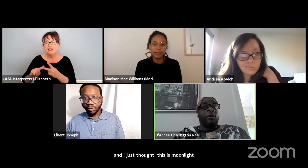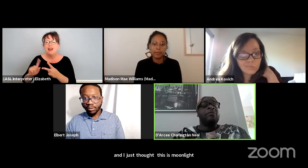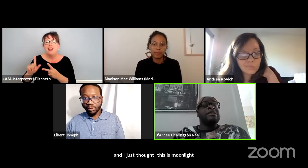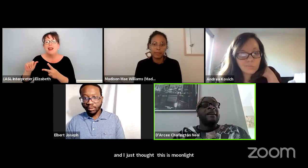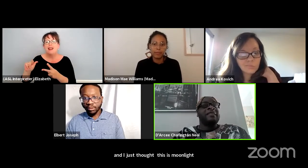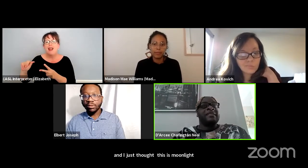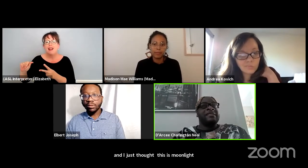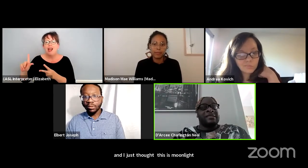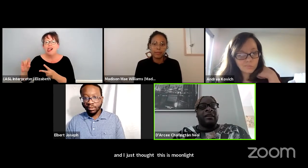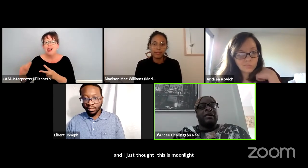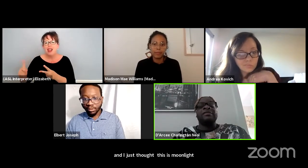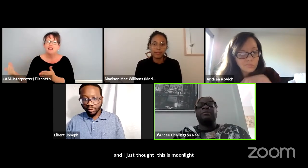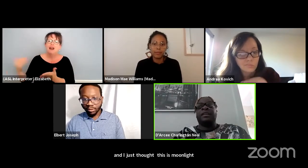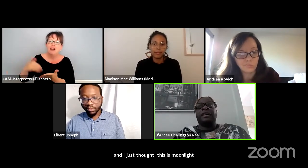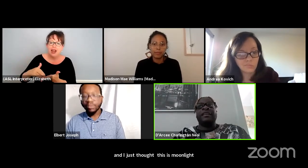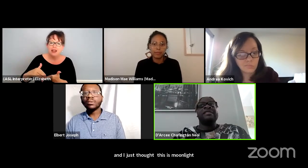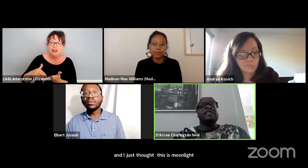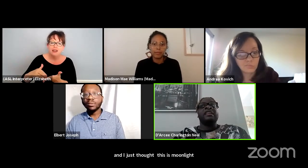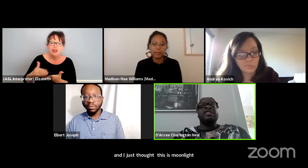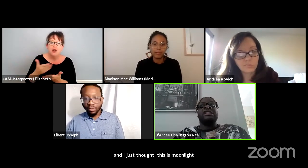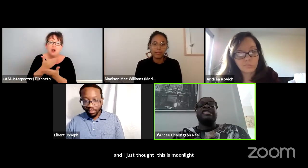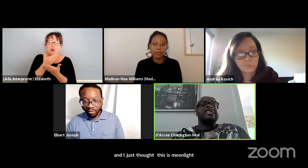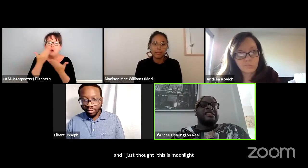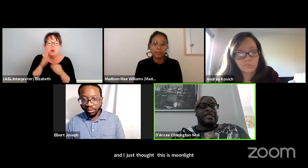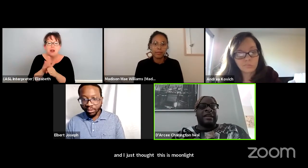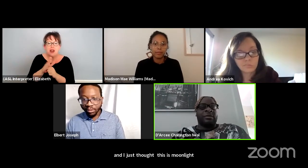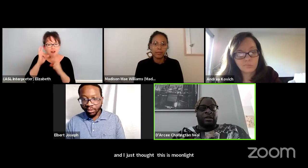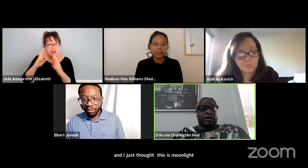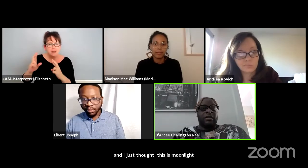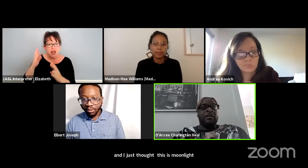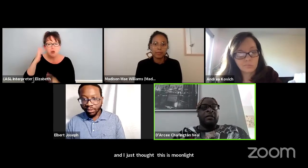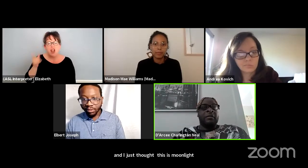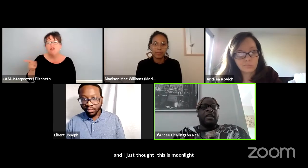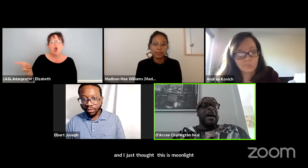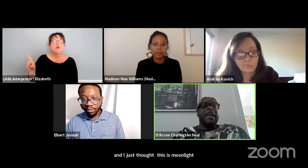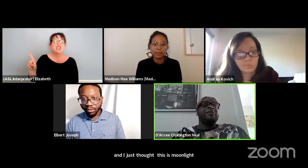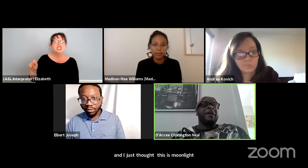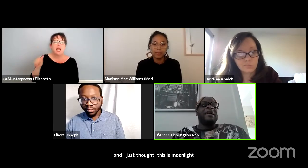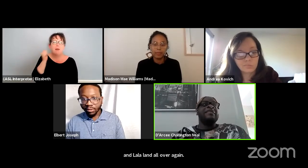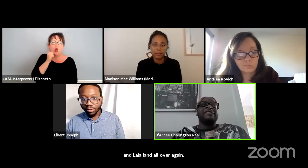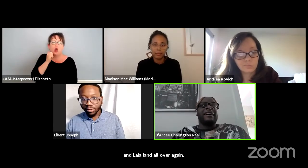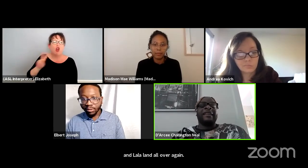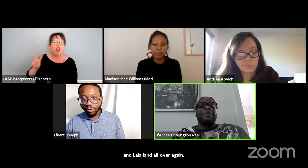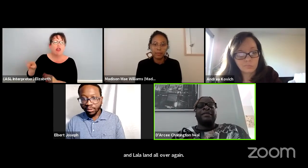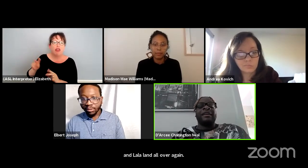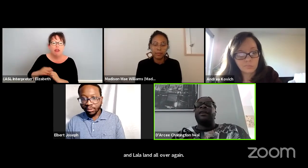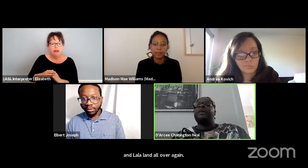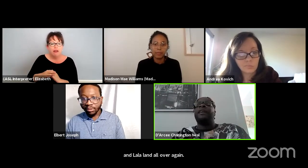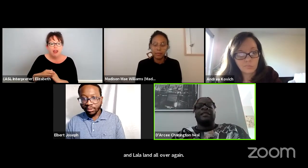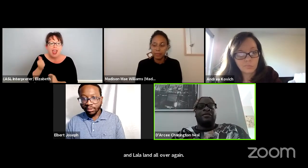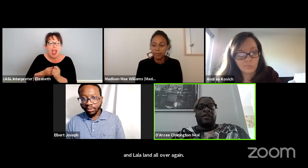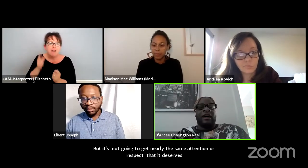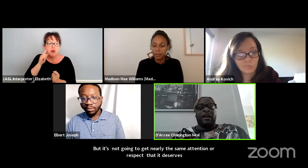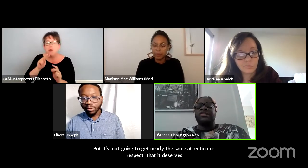or respect that it deserves because she's just a disabled girl. And everybody here is gonna clap and think oh my God, good for her.